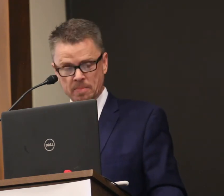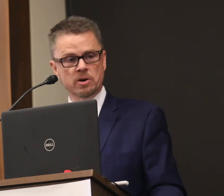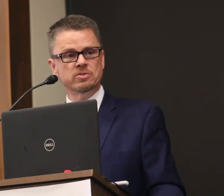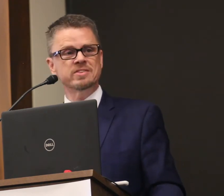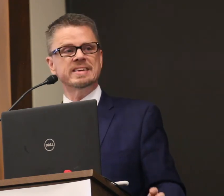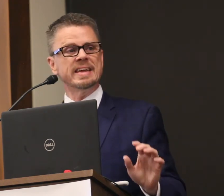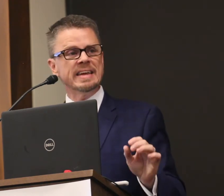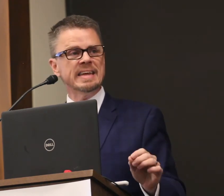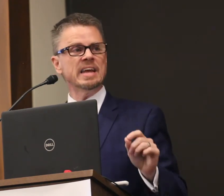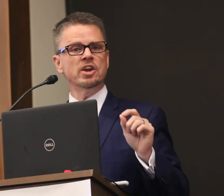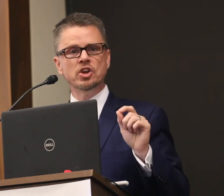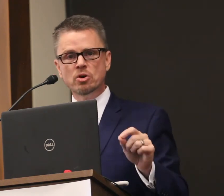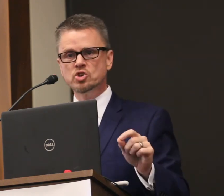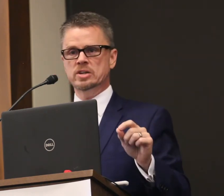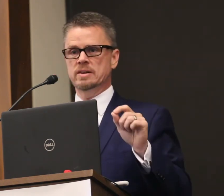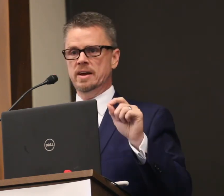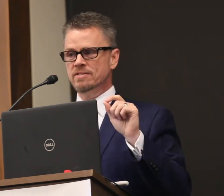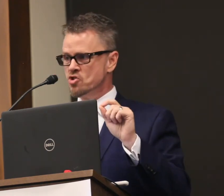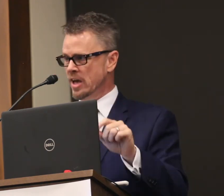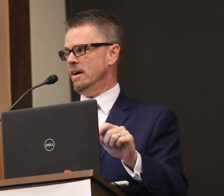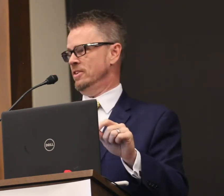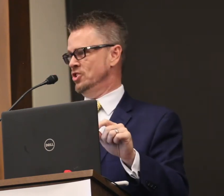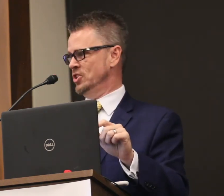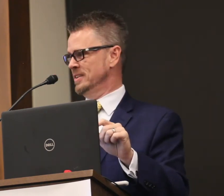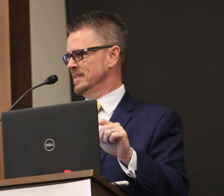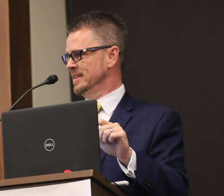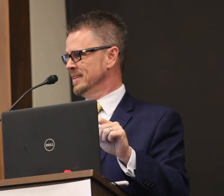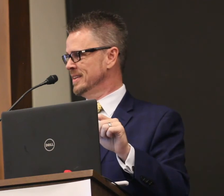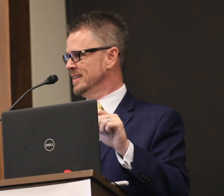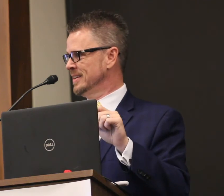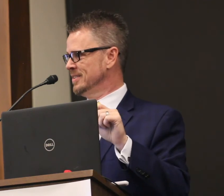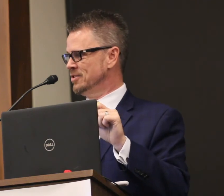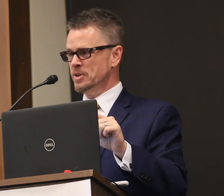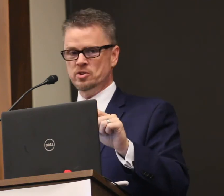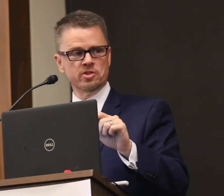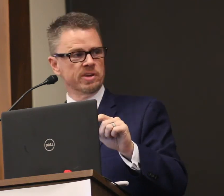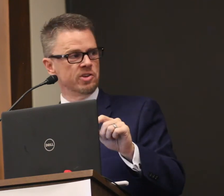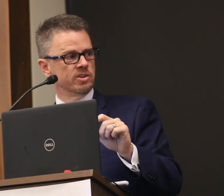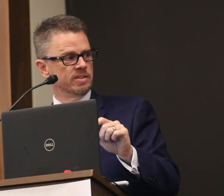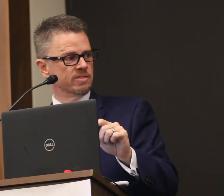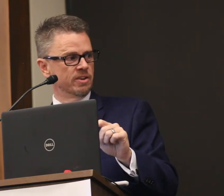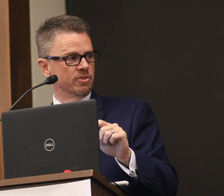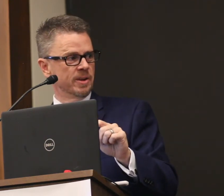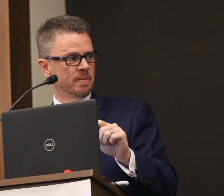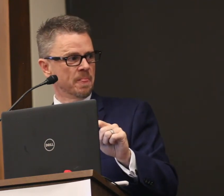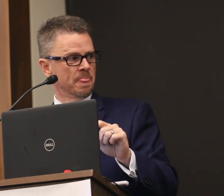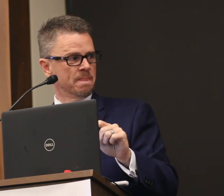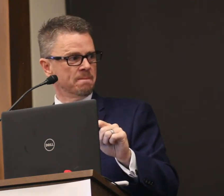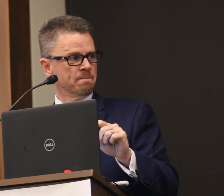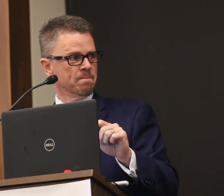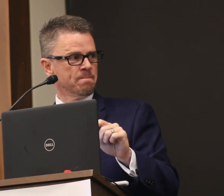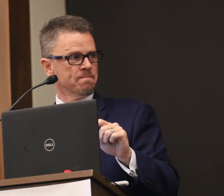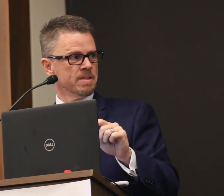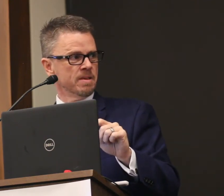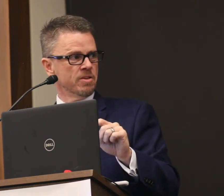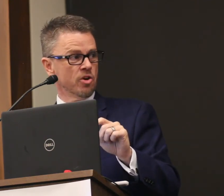are opposed to any notion of a challenge to Special Education in this country.